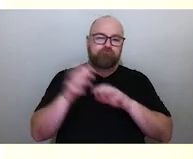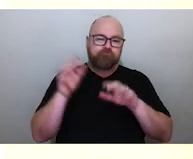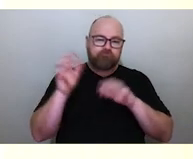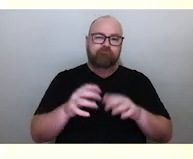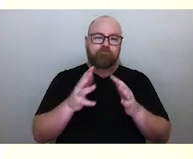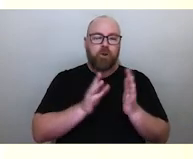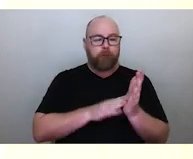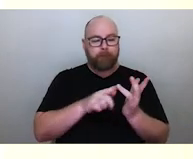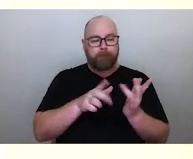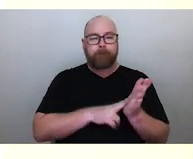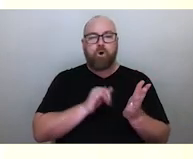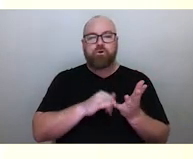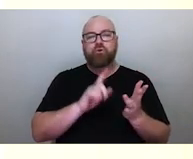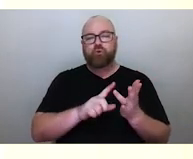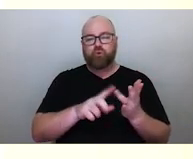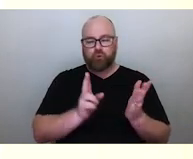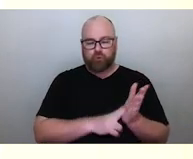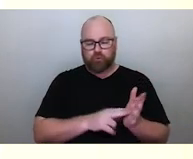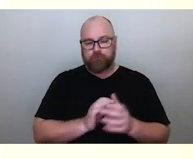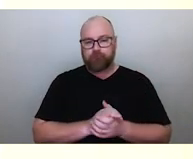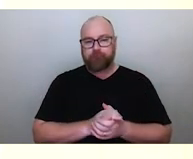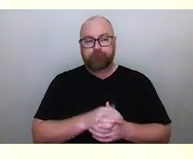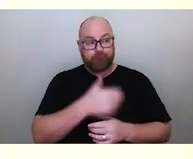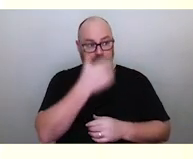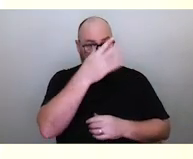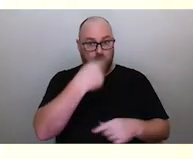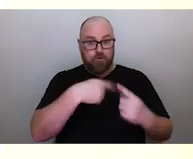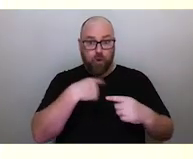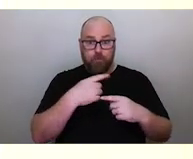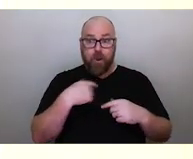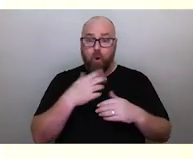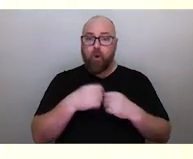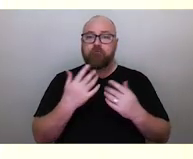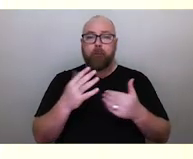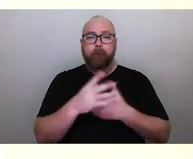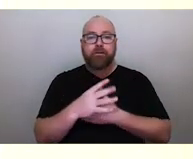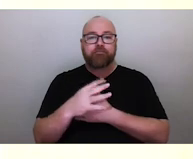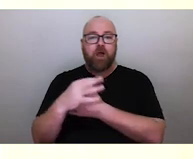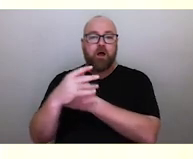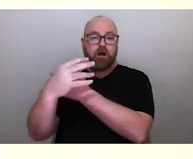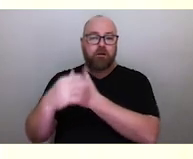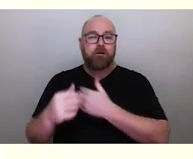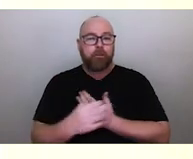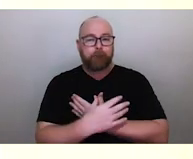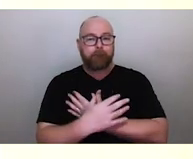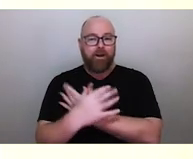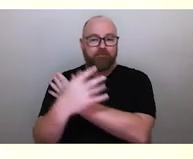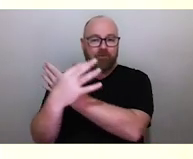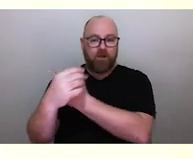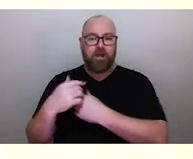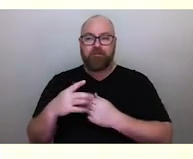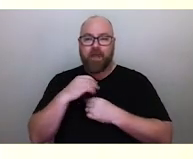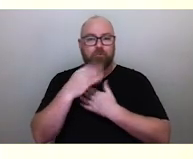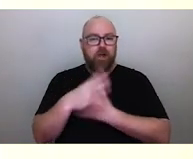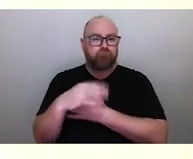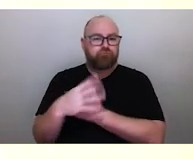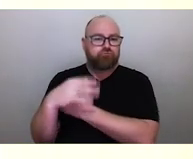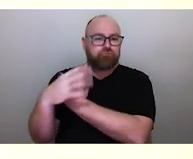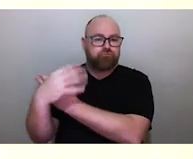Other Elders explained to me how you look at the behaviour of certain kinds of butterflies and they'll begin fluttering about. The males are very colourful,